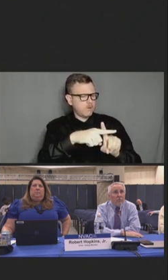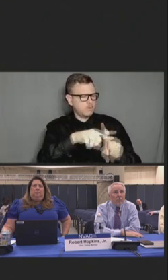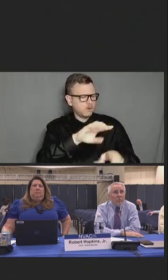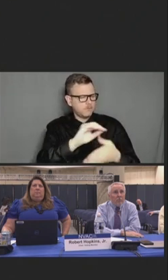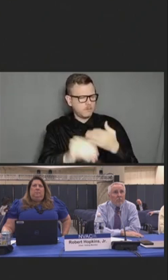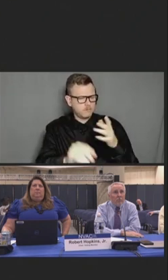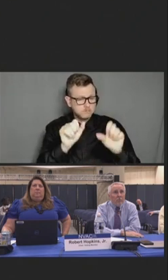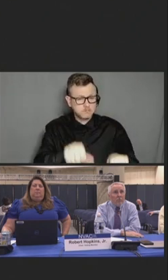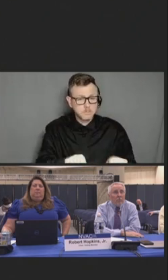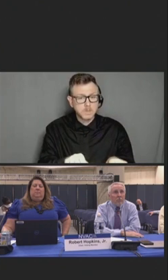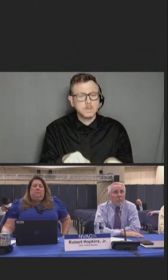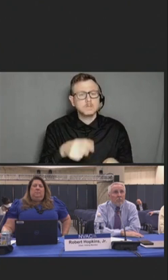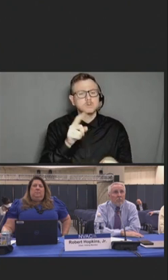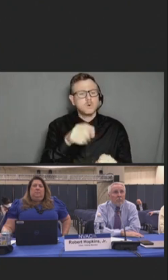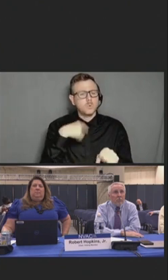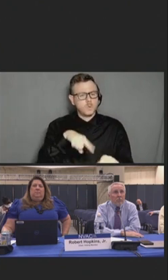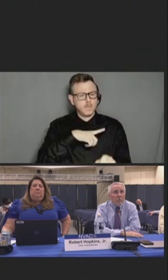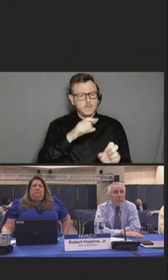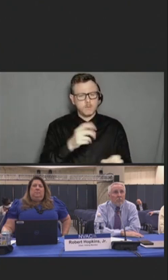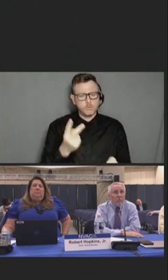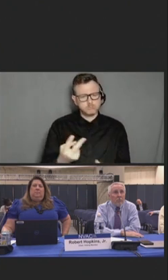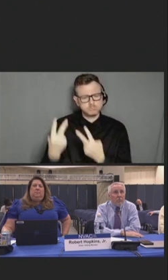And to reconsider their life priorities.